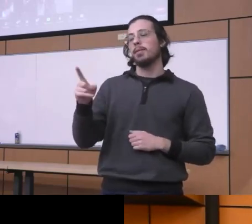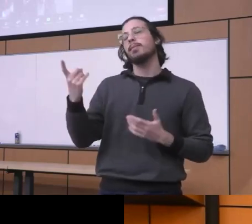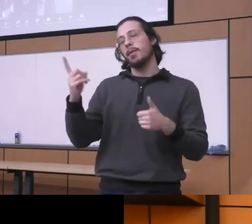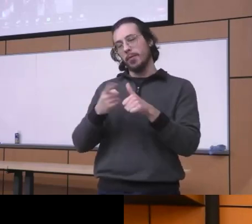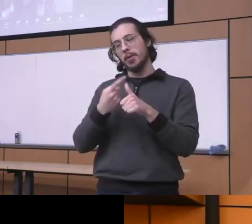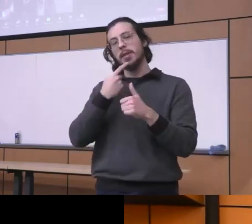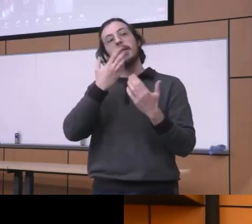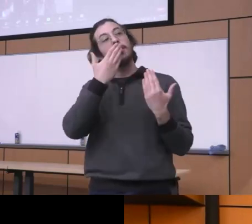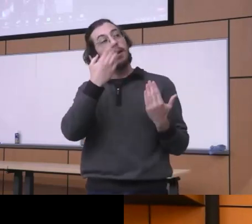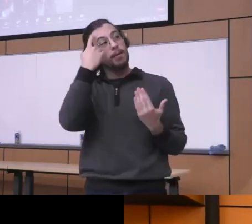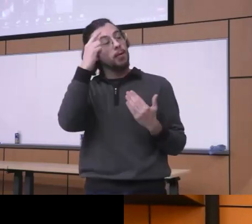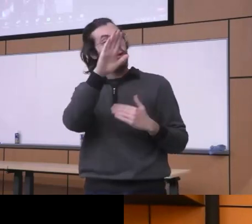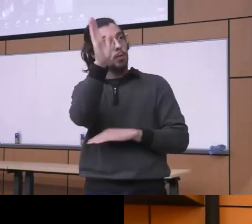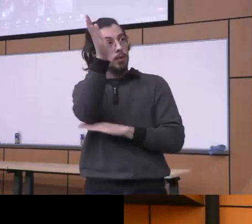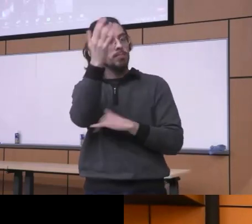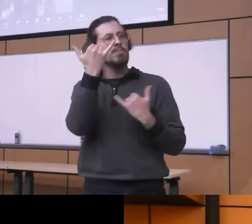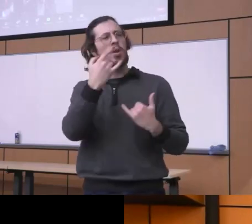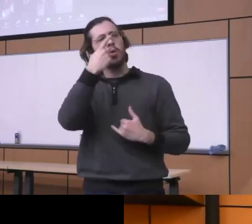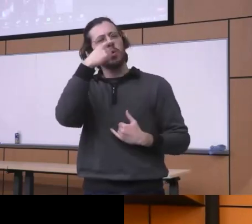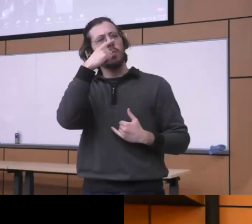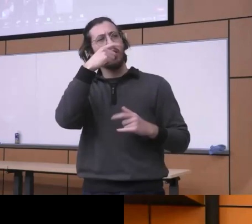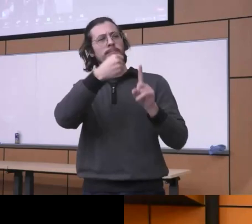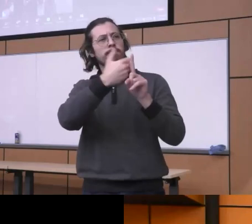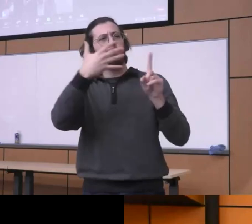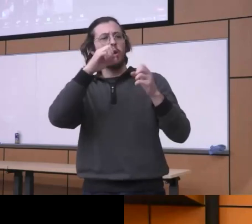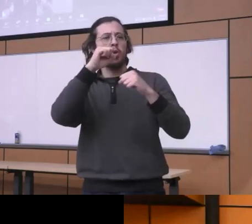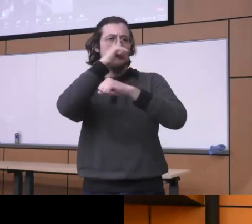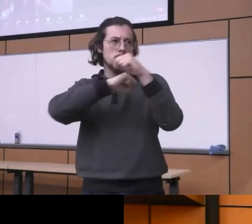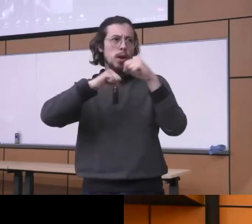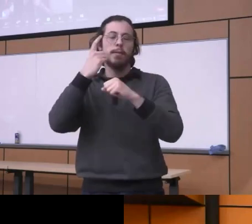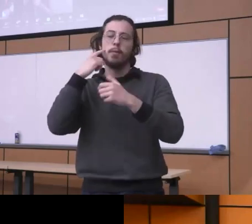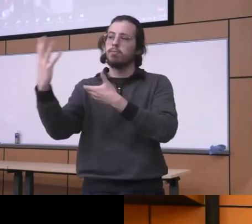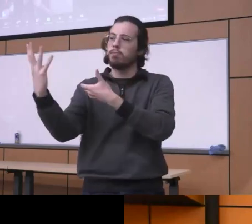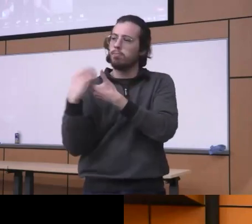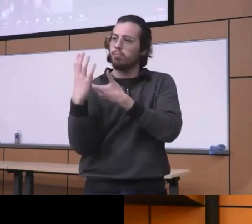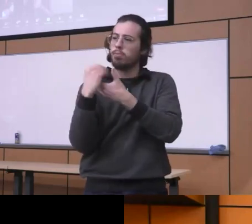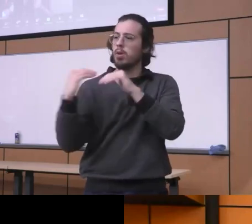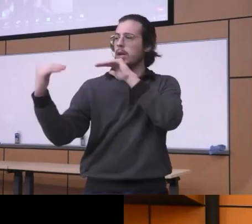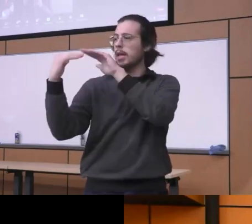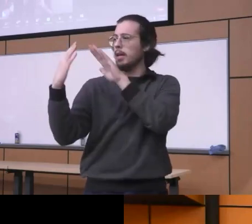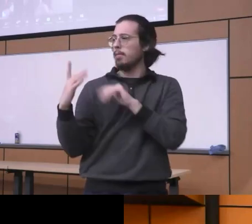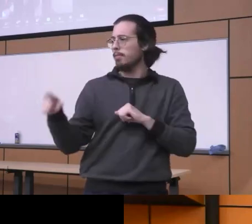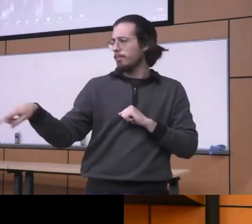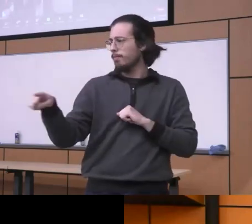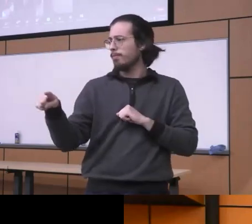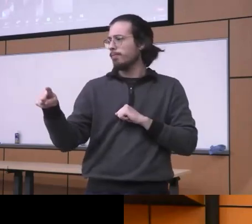presentation can you speak to strategies to engage colleagues in treatment of addiction as